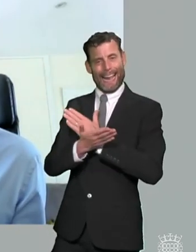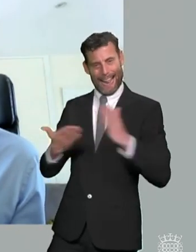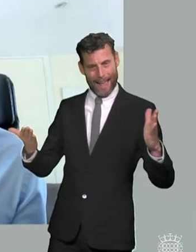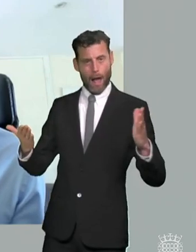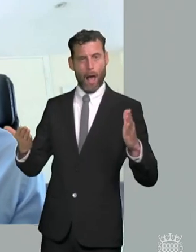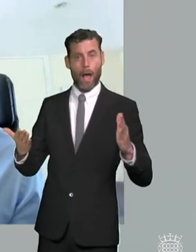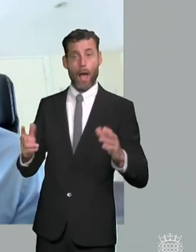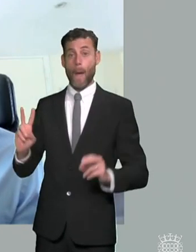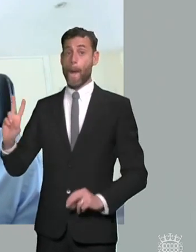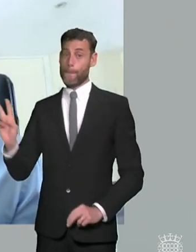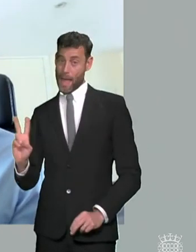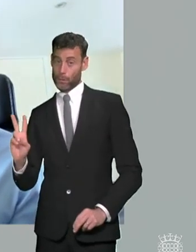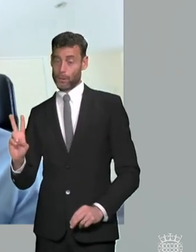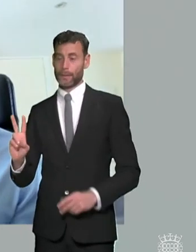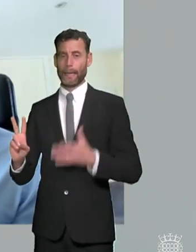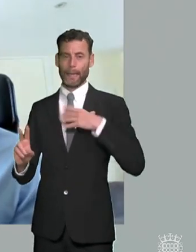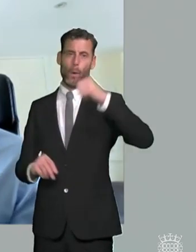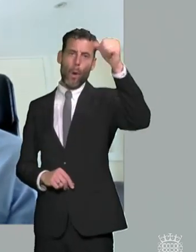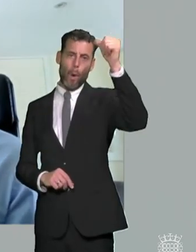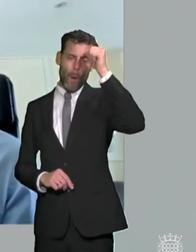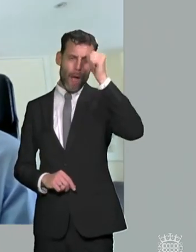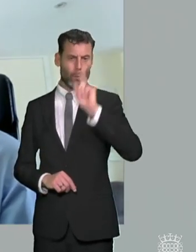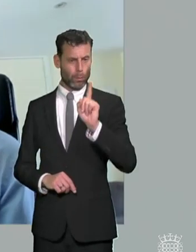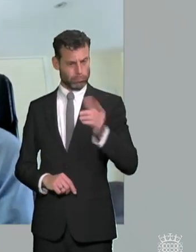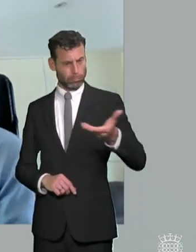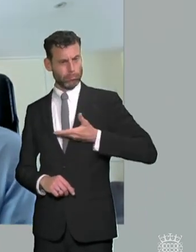and that's where the national standards i think are proposing the paper are very helpful